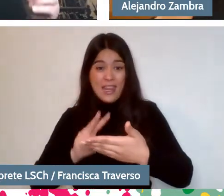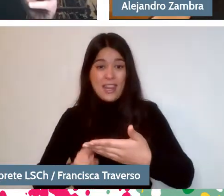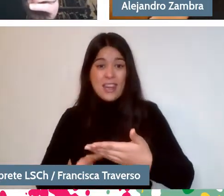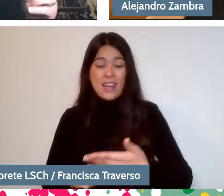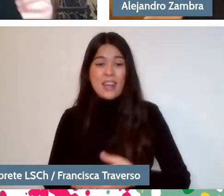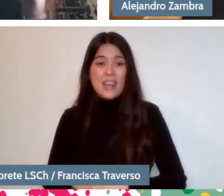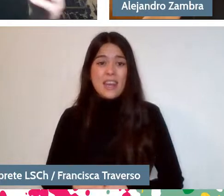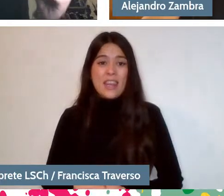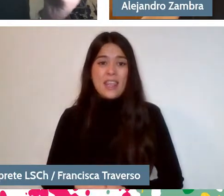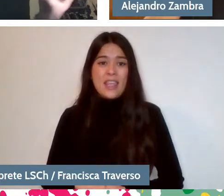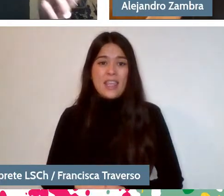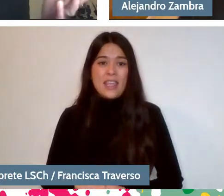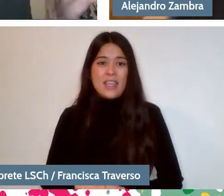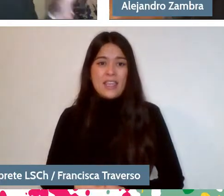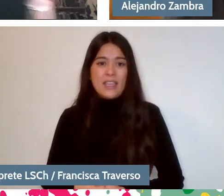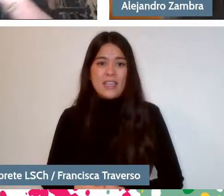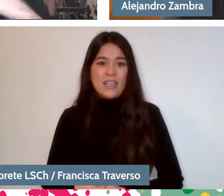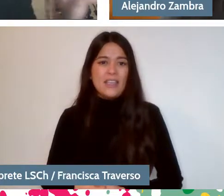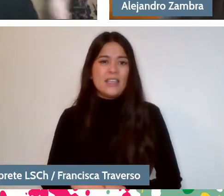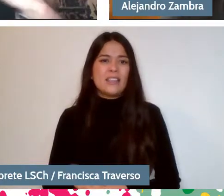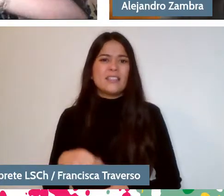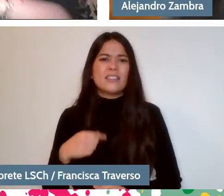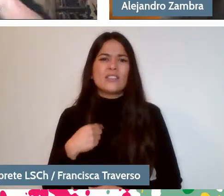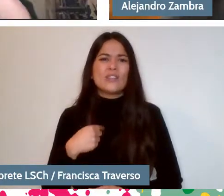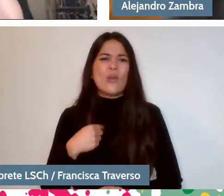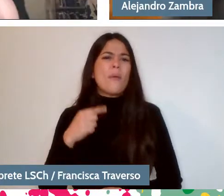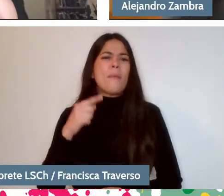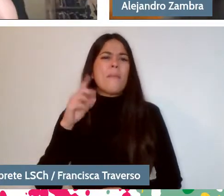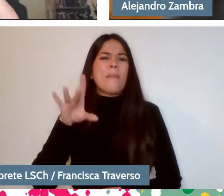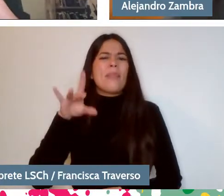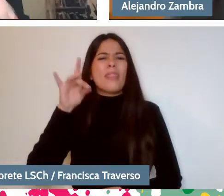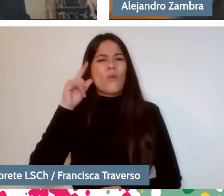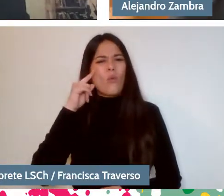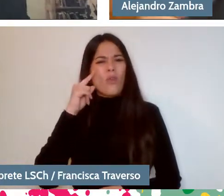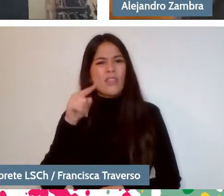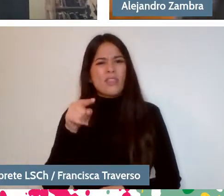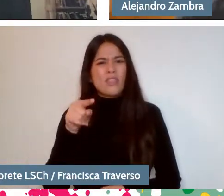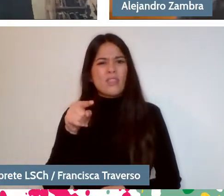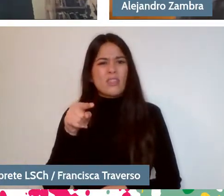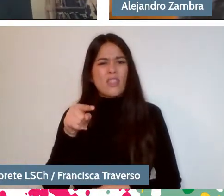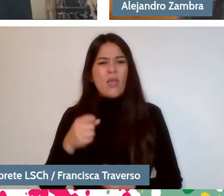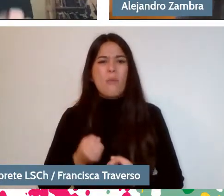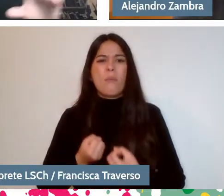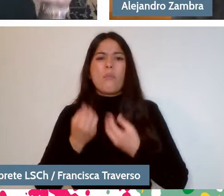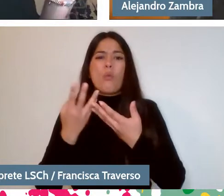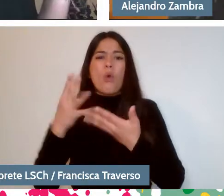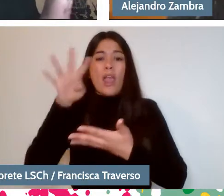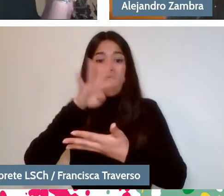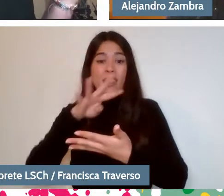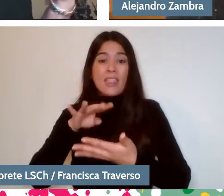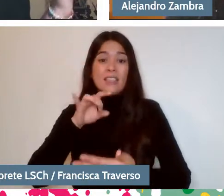I noticed now having read you up to "Chilean Poet" and more like there is already that question of